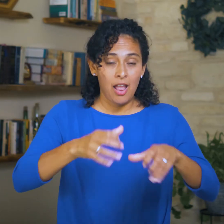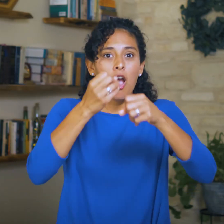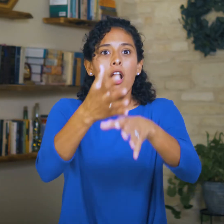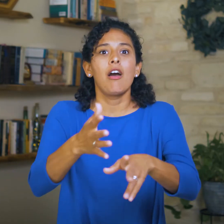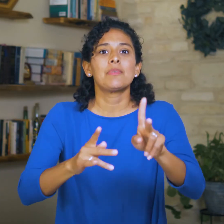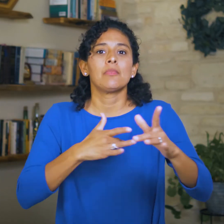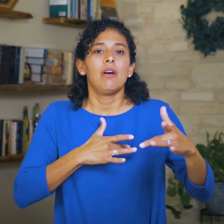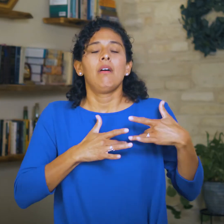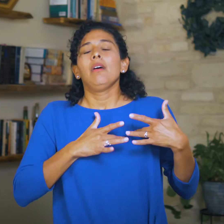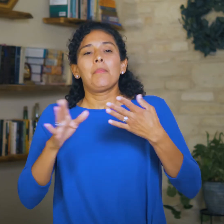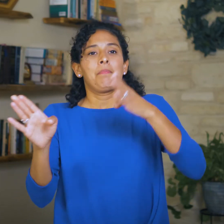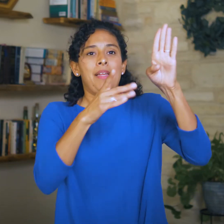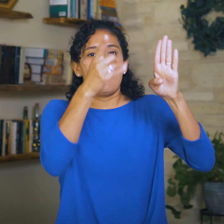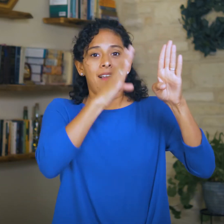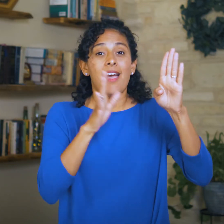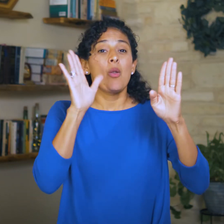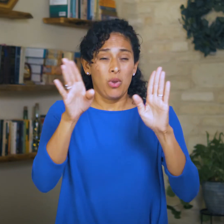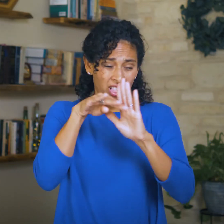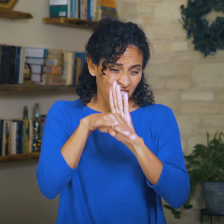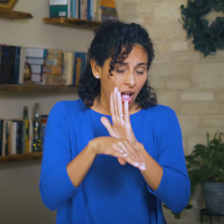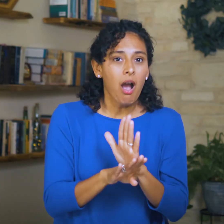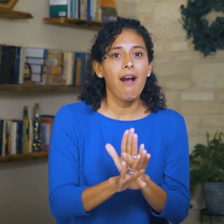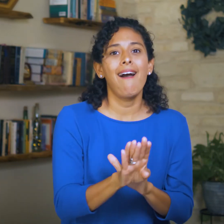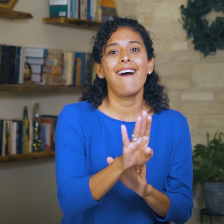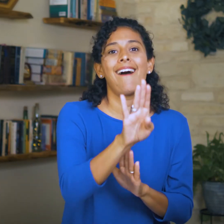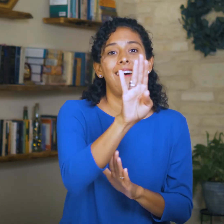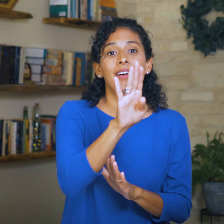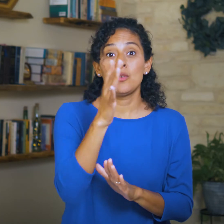which will cause people’s hearts to turn back to God and they’ll begin to flourish again,